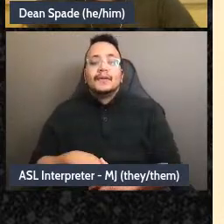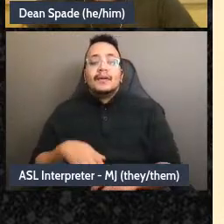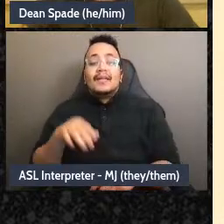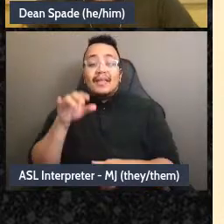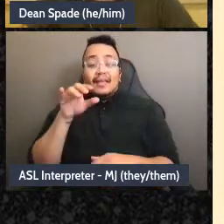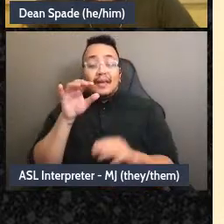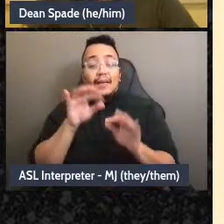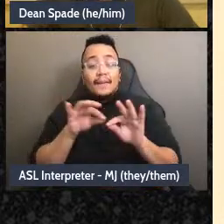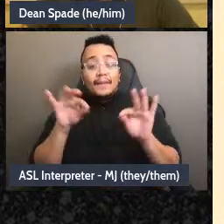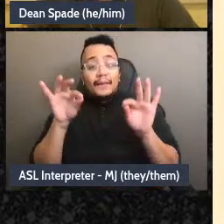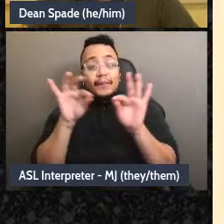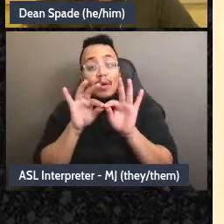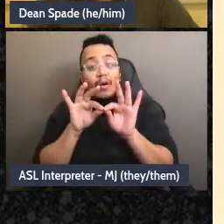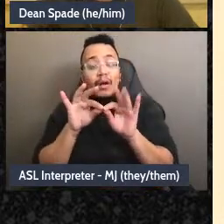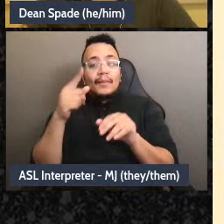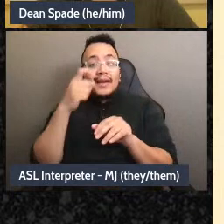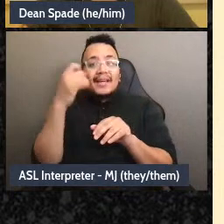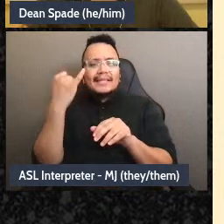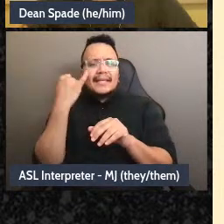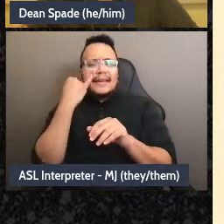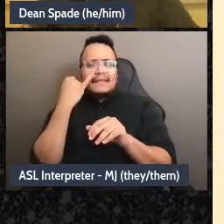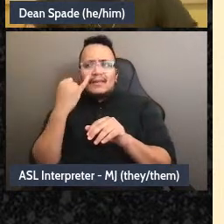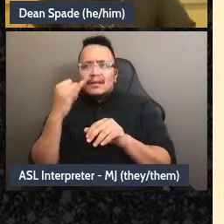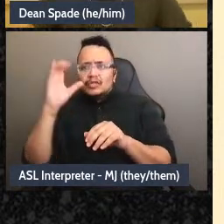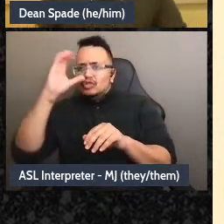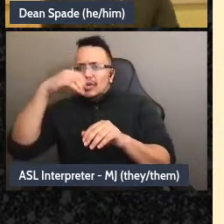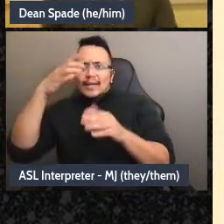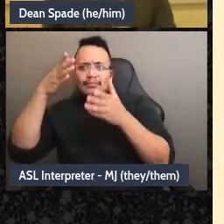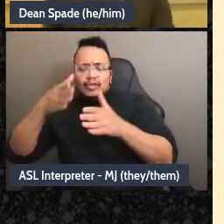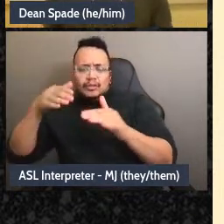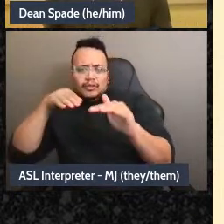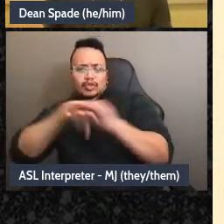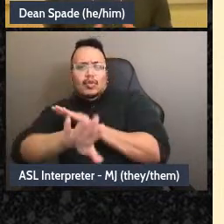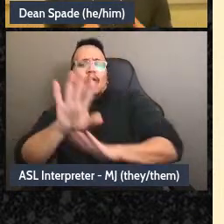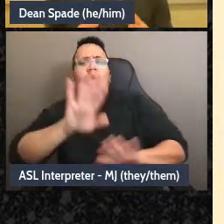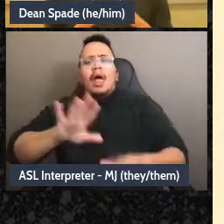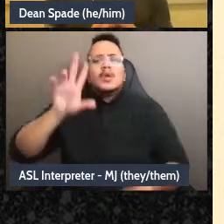people can't come in and block our decisions, you know, like we don't want to have a group that's